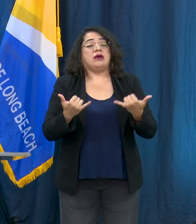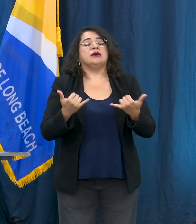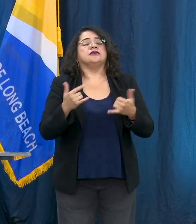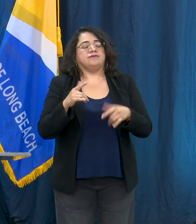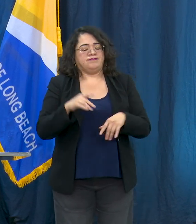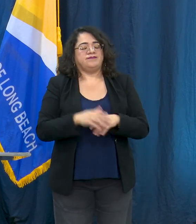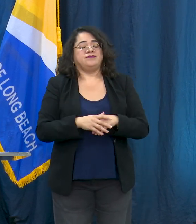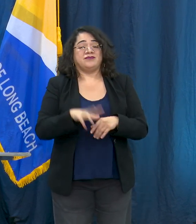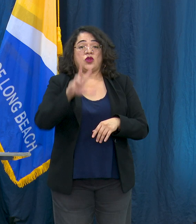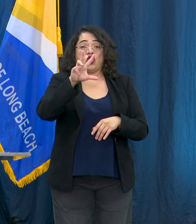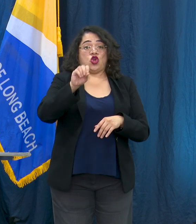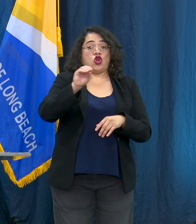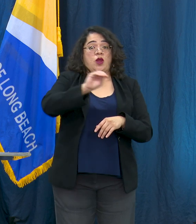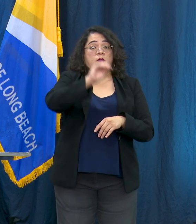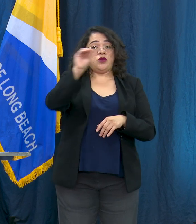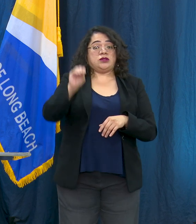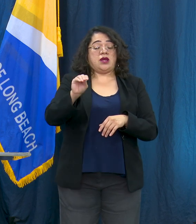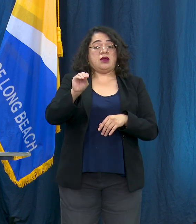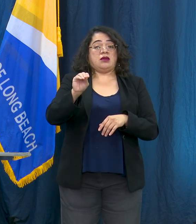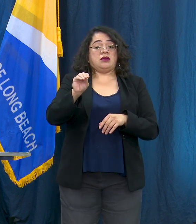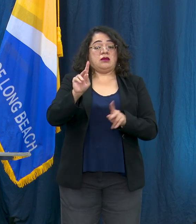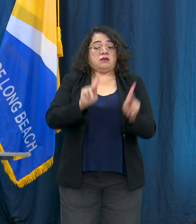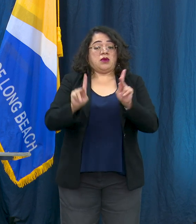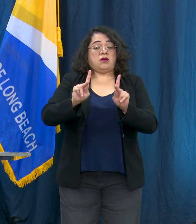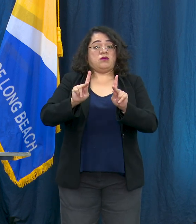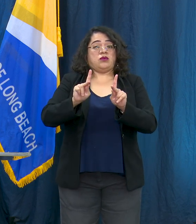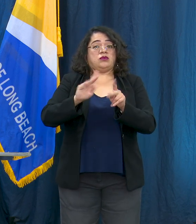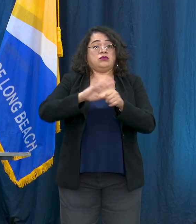that 30 percent of the folks who have become homeless do so because of loss of